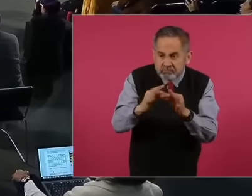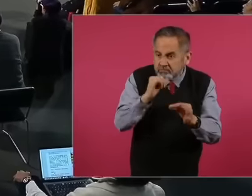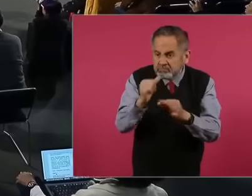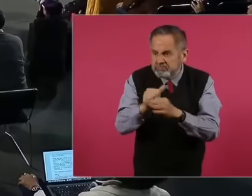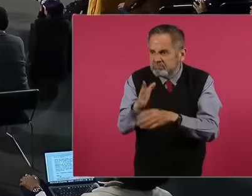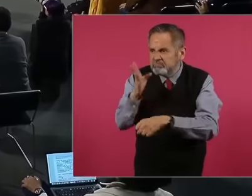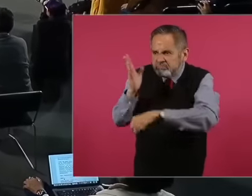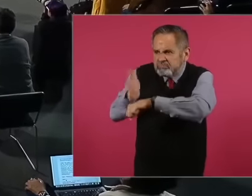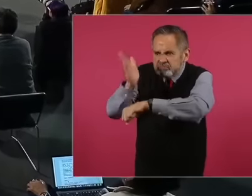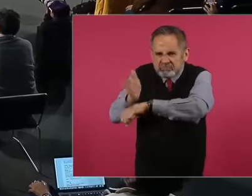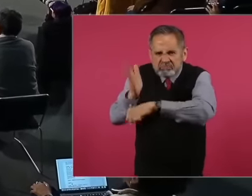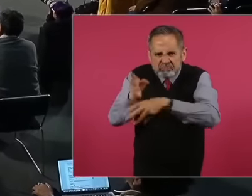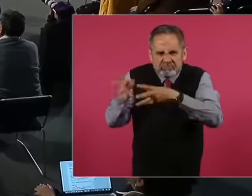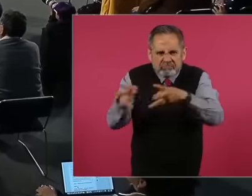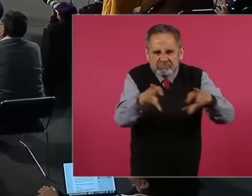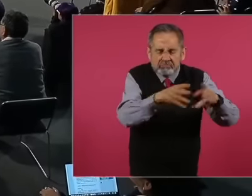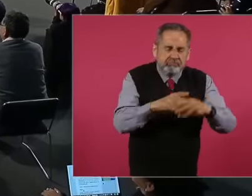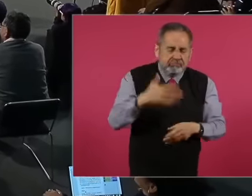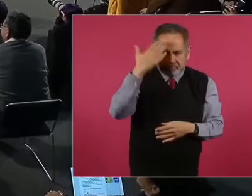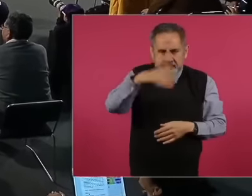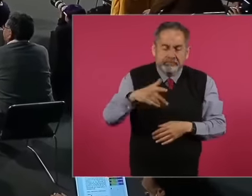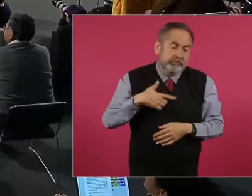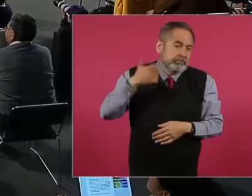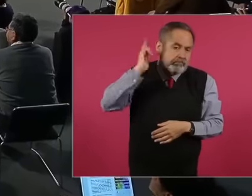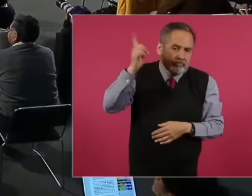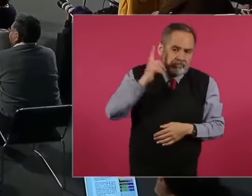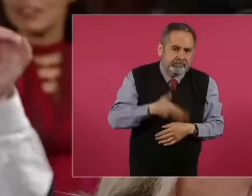rules in recent days so I hope that you are not going to brush